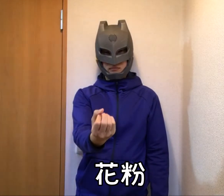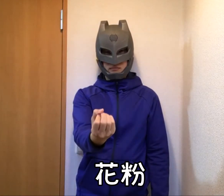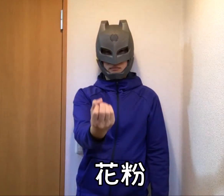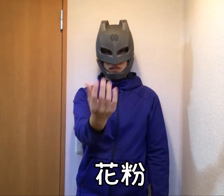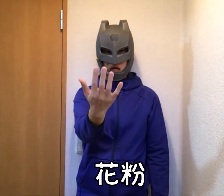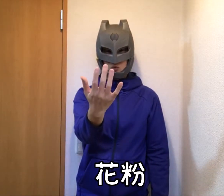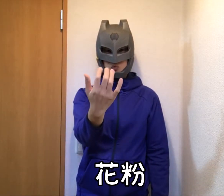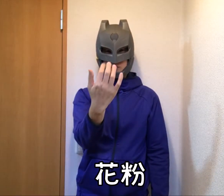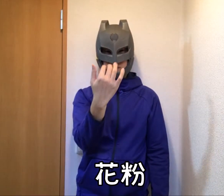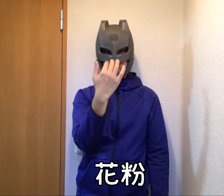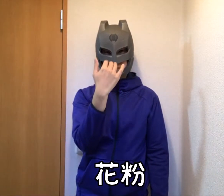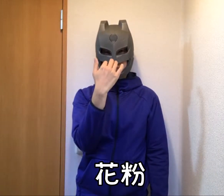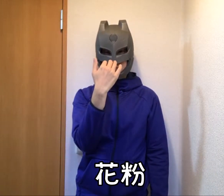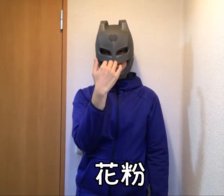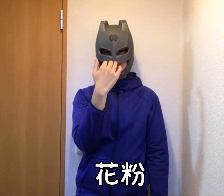Pollen